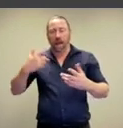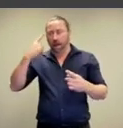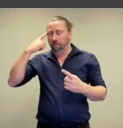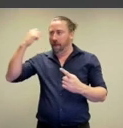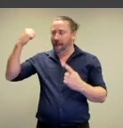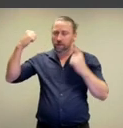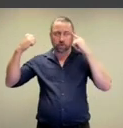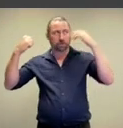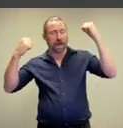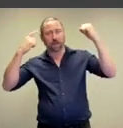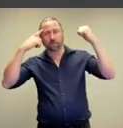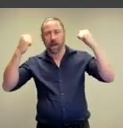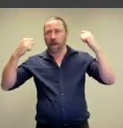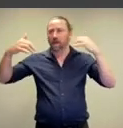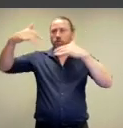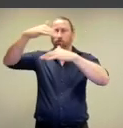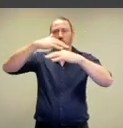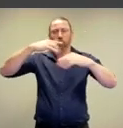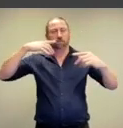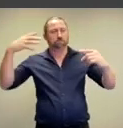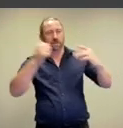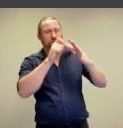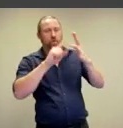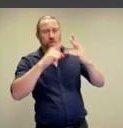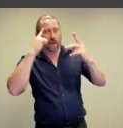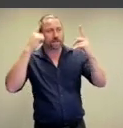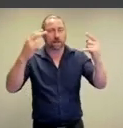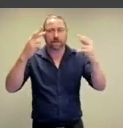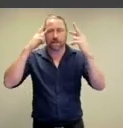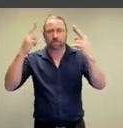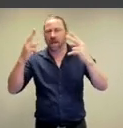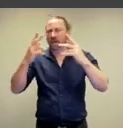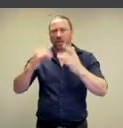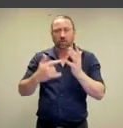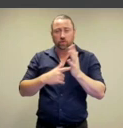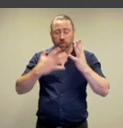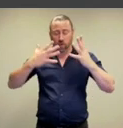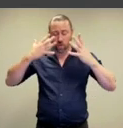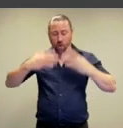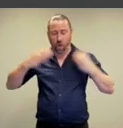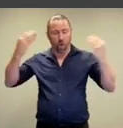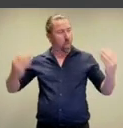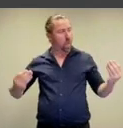shed the baggage of social